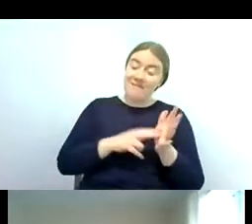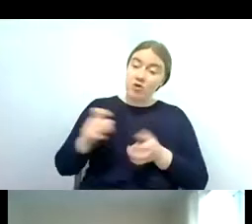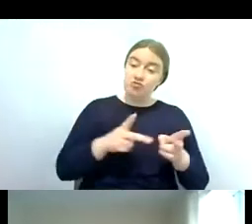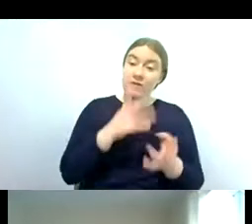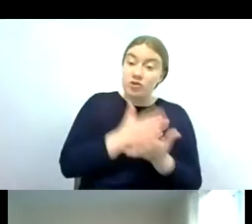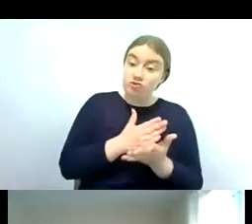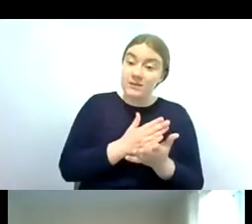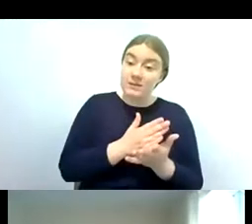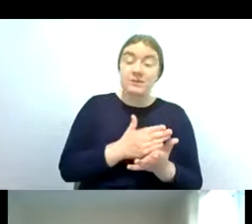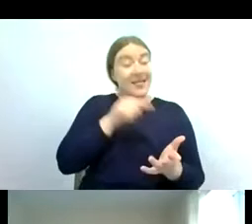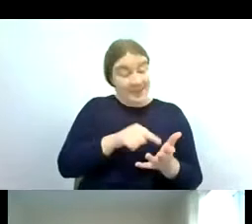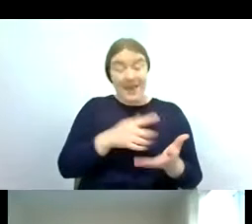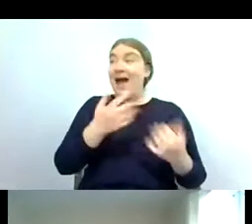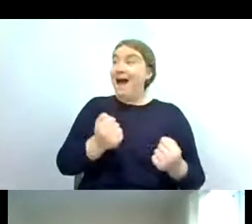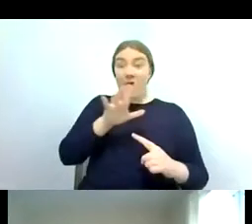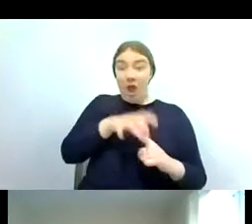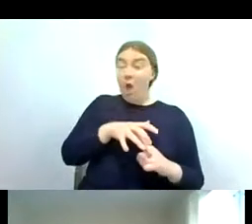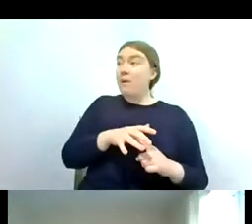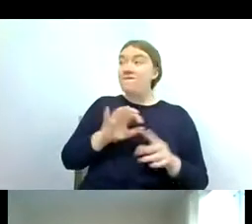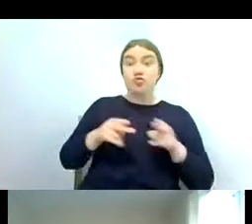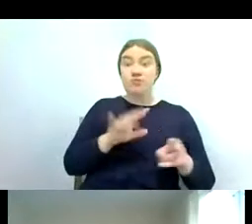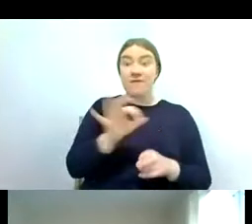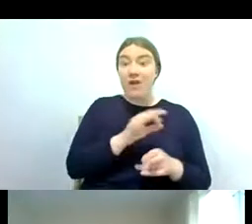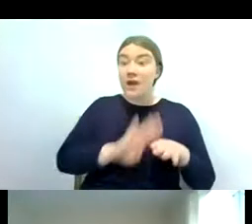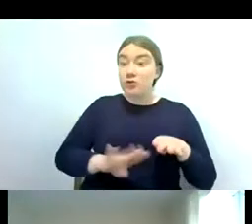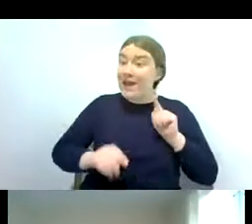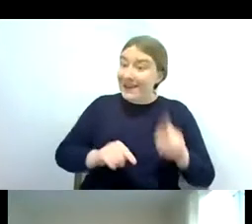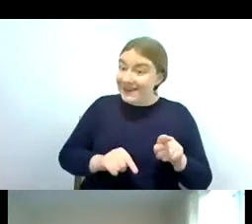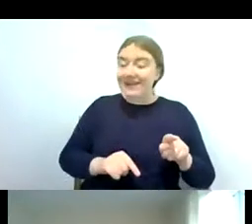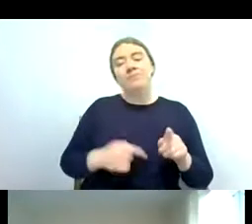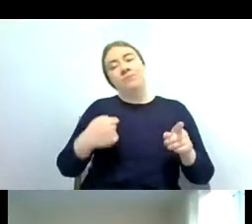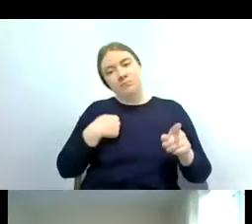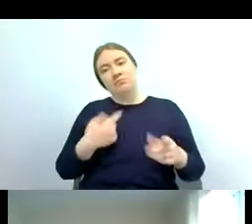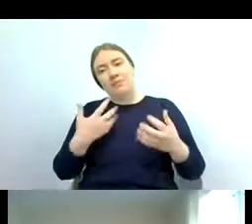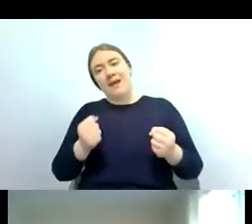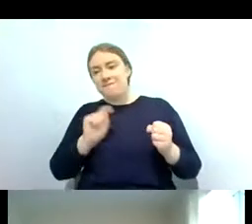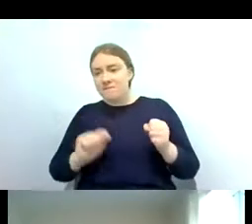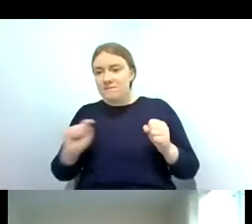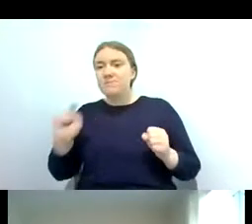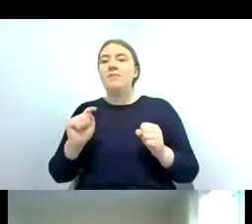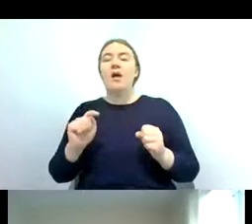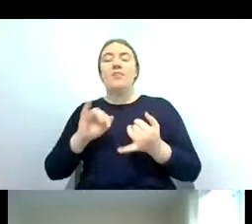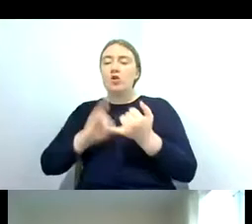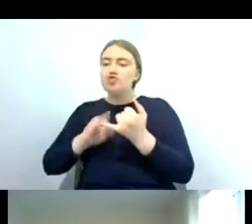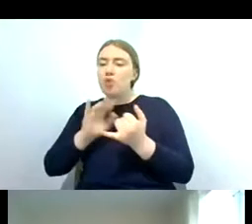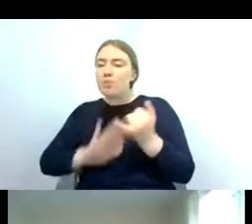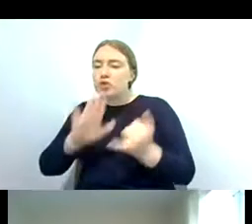for riverfly training and and we tend to cover uh shropshire worcestershire gloucestershire and we